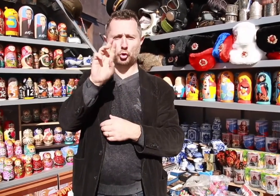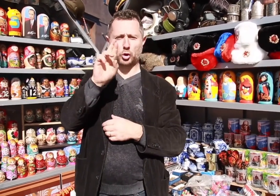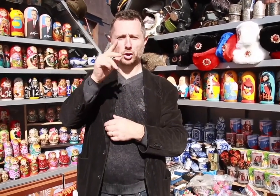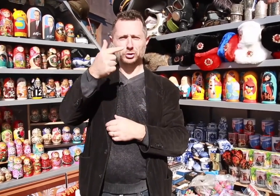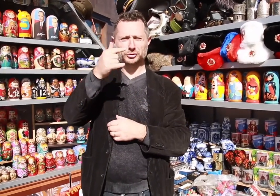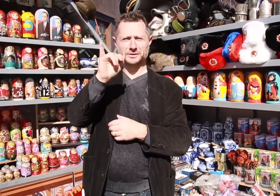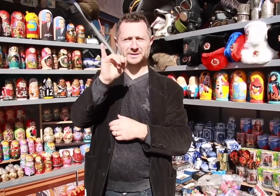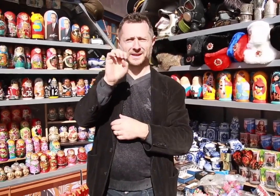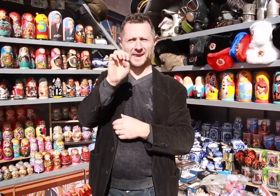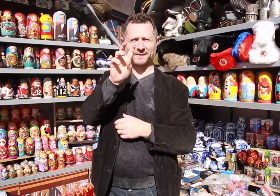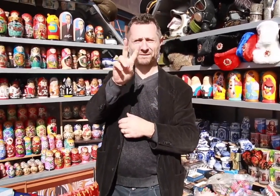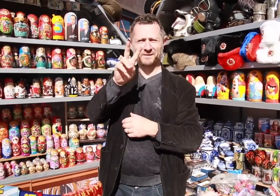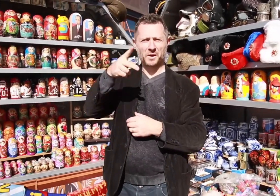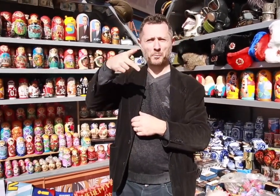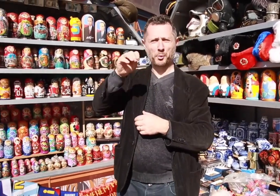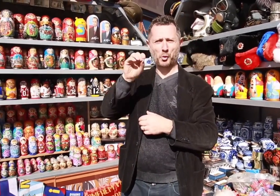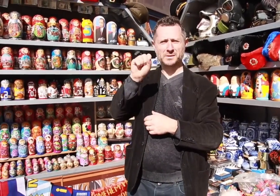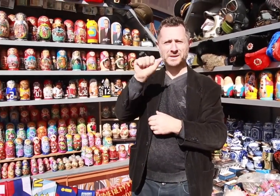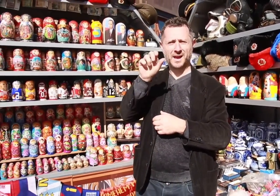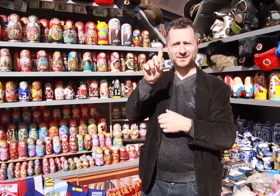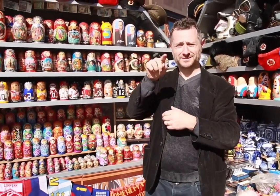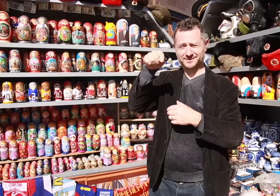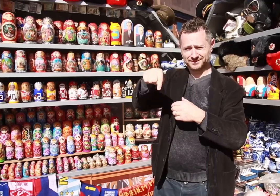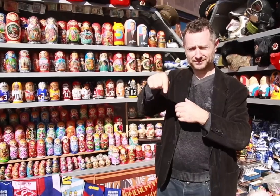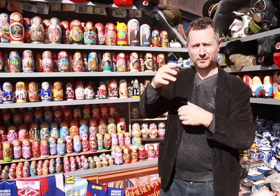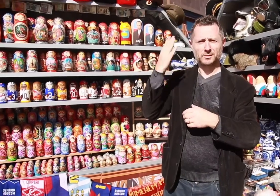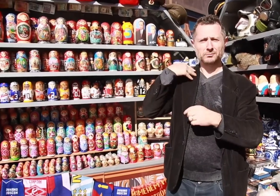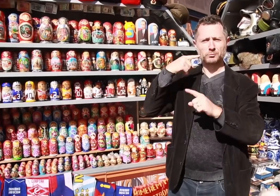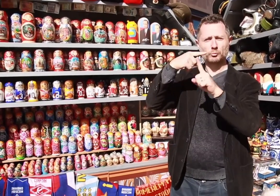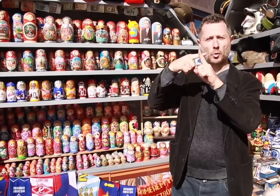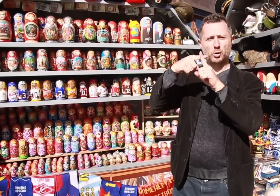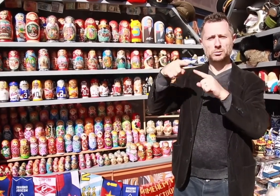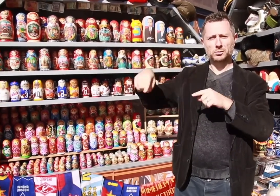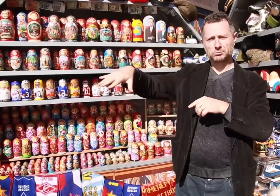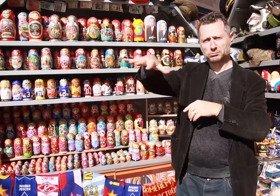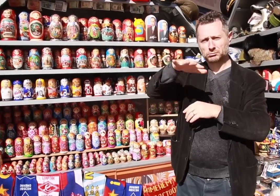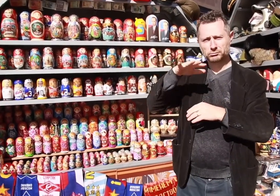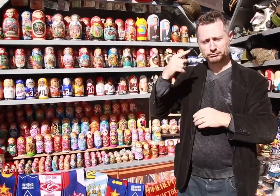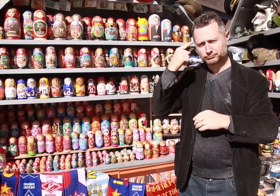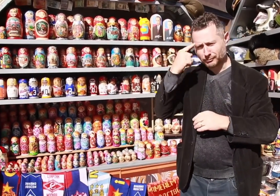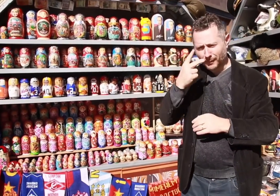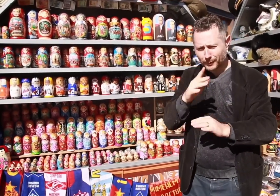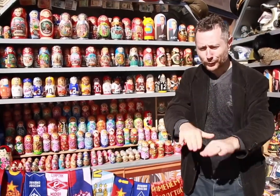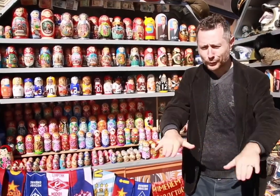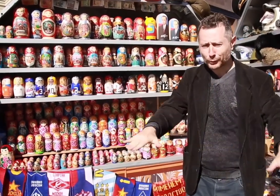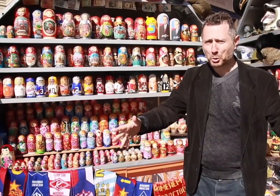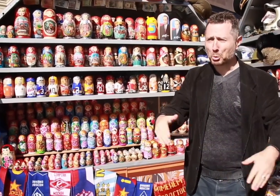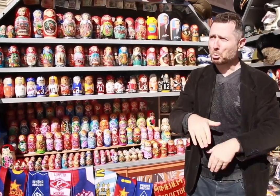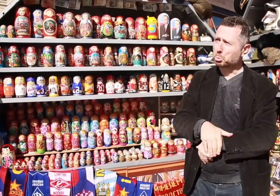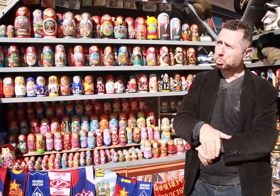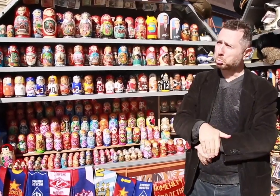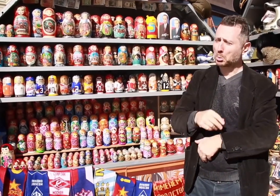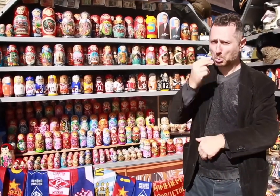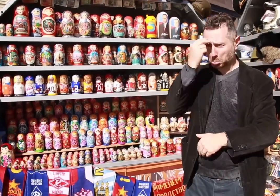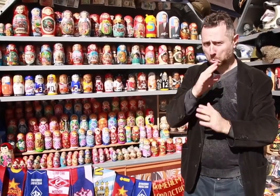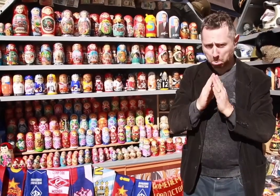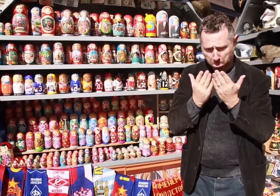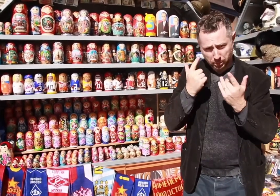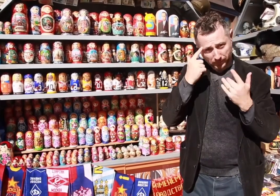called Sergiev Posad, which is known for its monastery. The children there were bored with nothing to do. To entertain the children, the spiritual